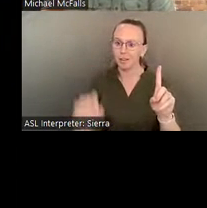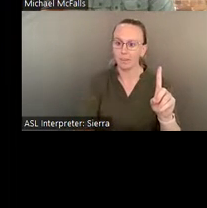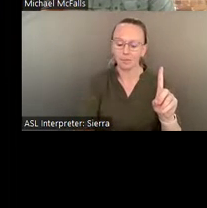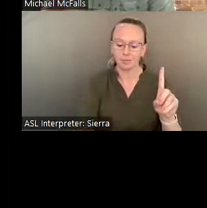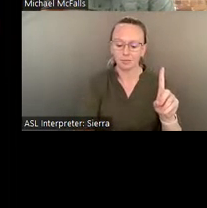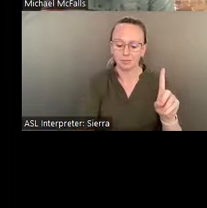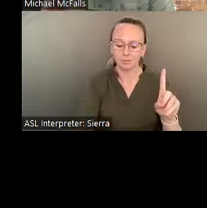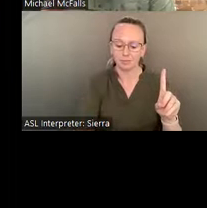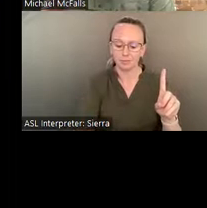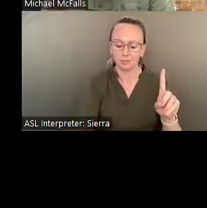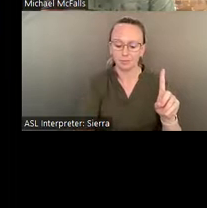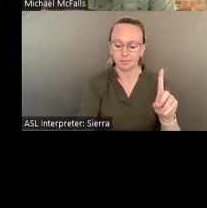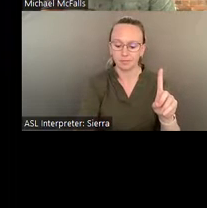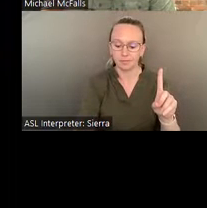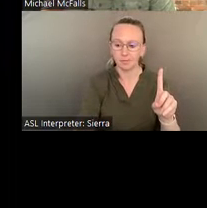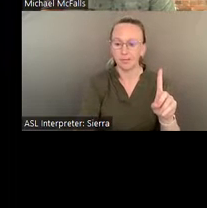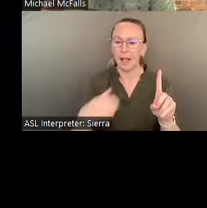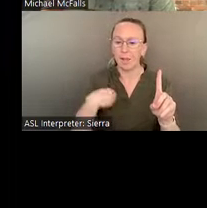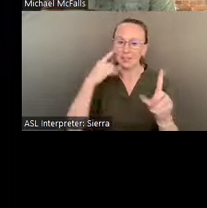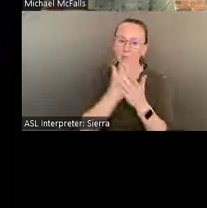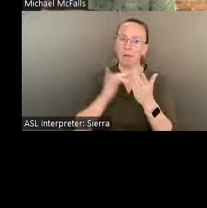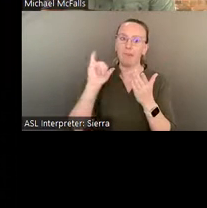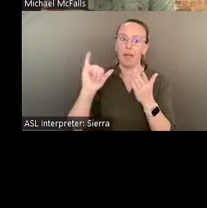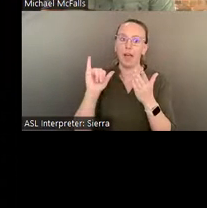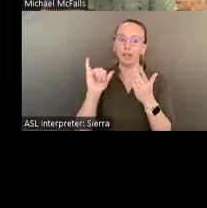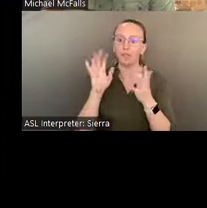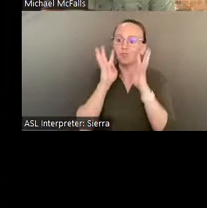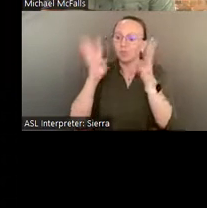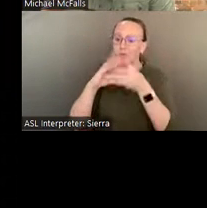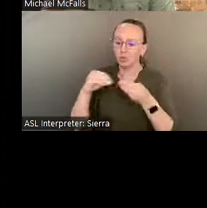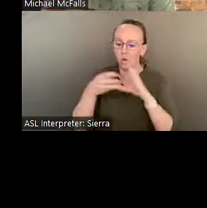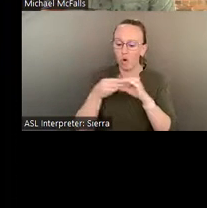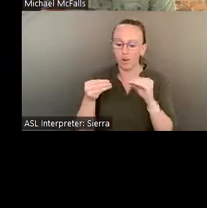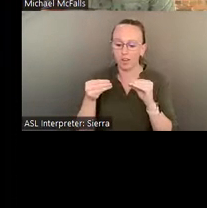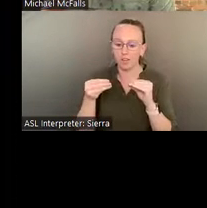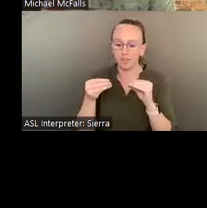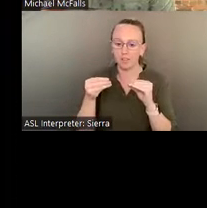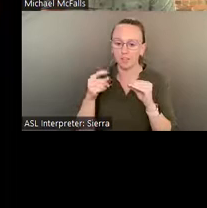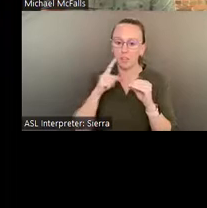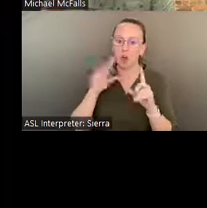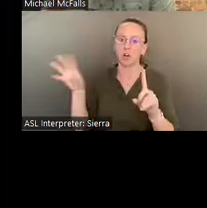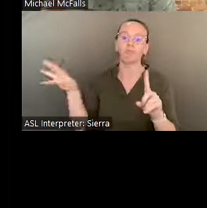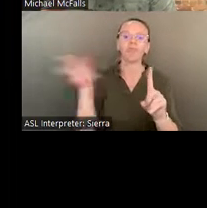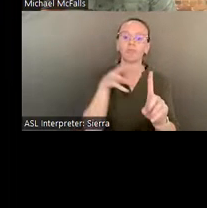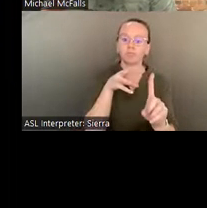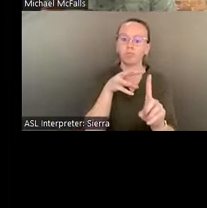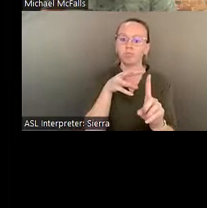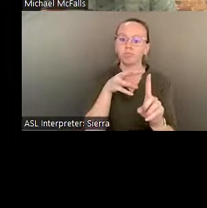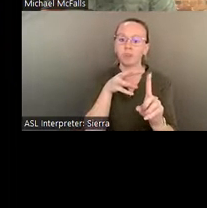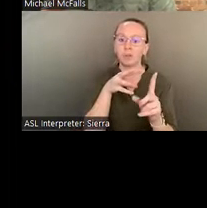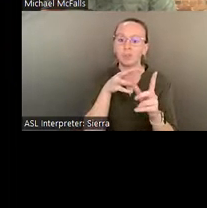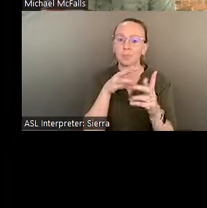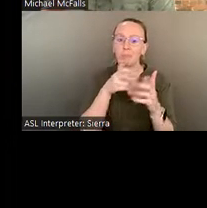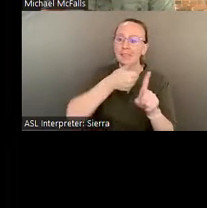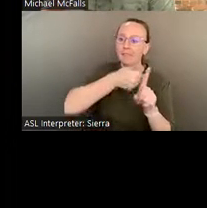centered around Eddie was- he did it on purpose to create a way of self-preserving, in a sense.